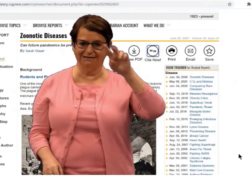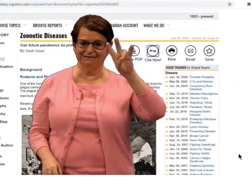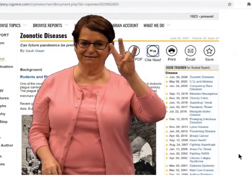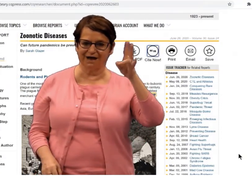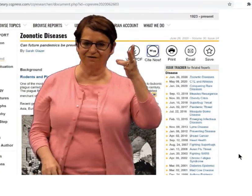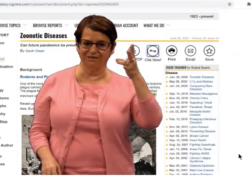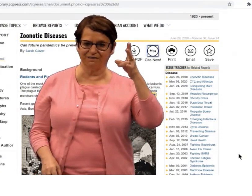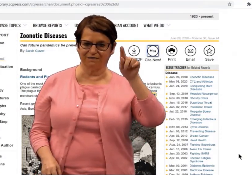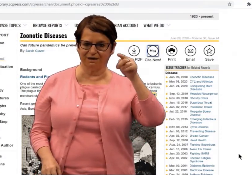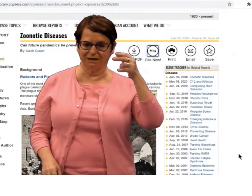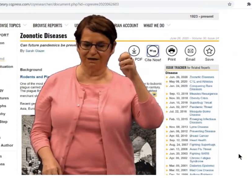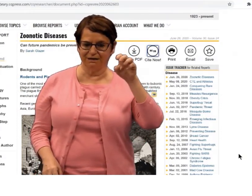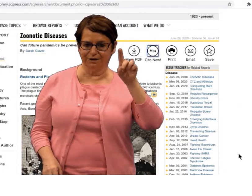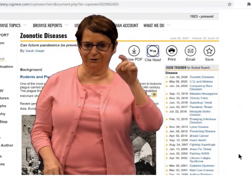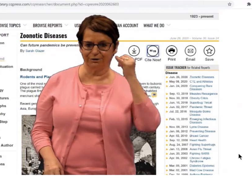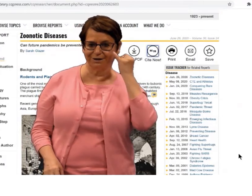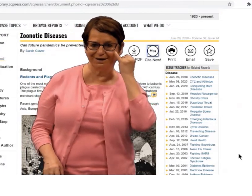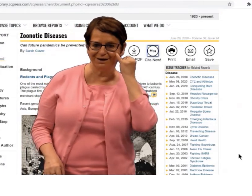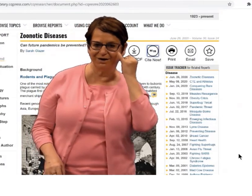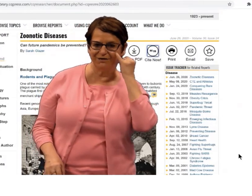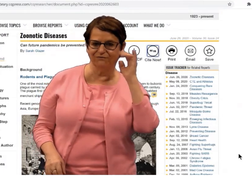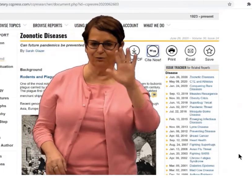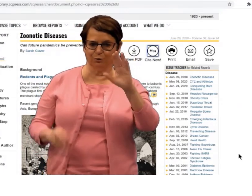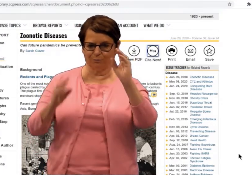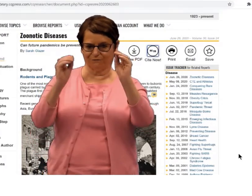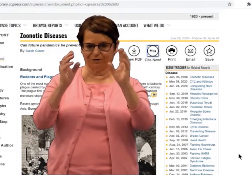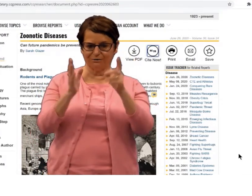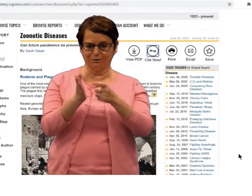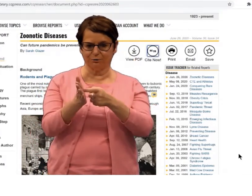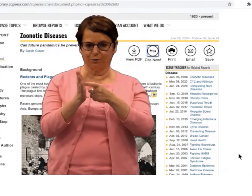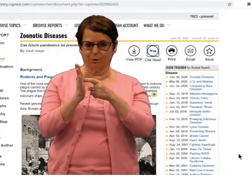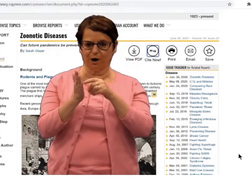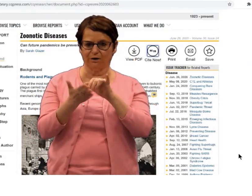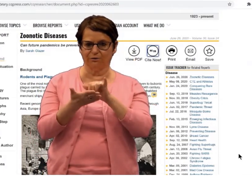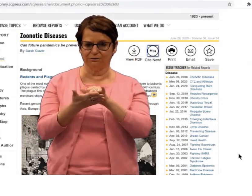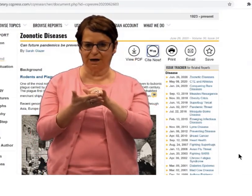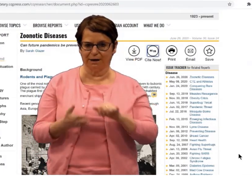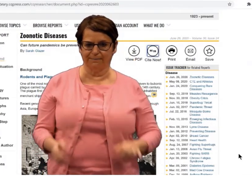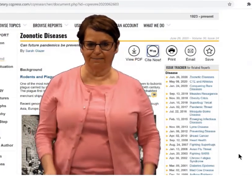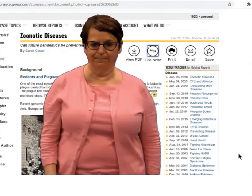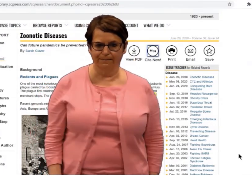Make sure you use APA seventh edition if your professor requires that.